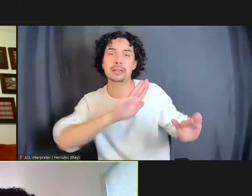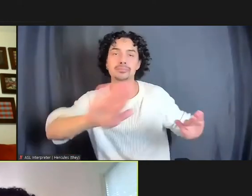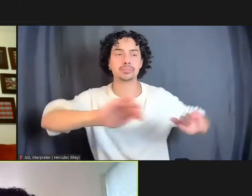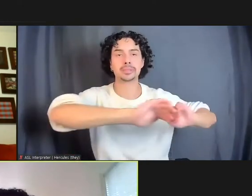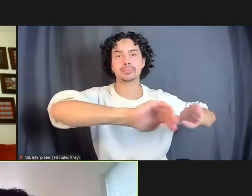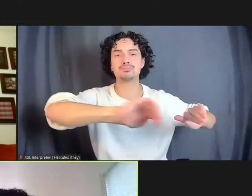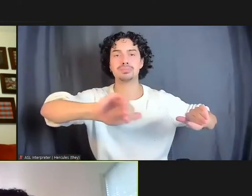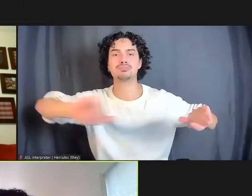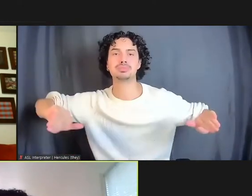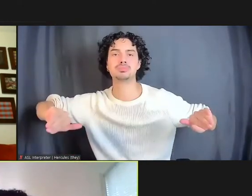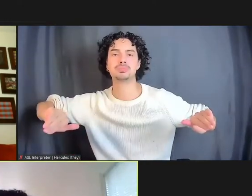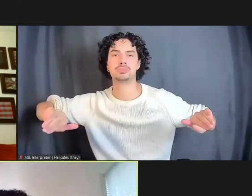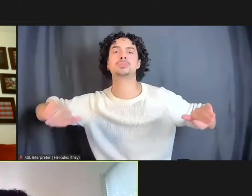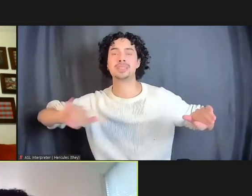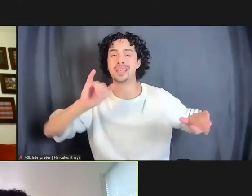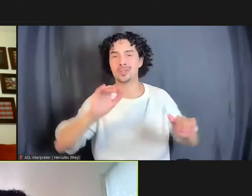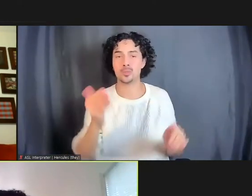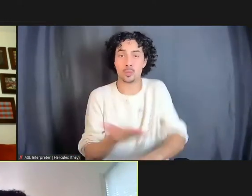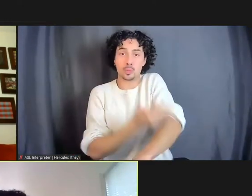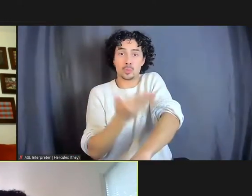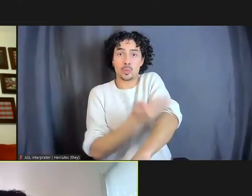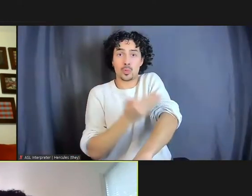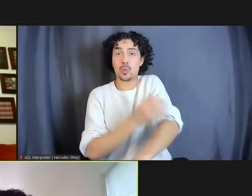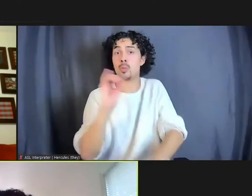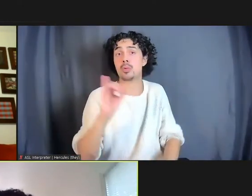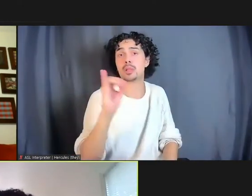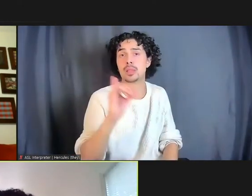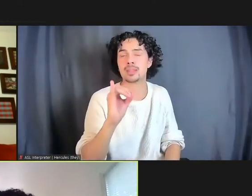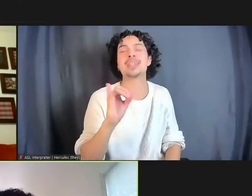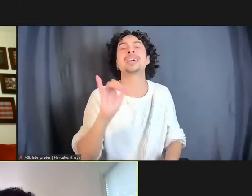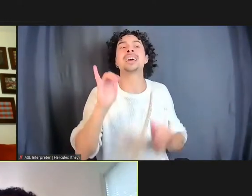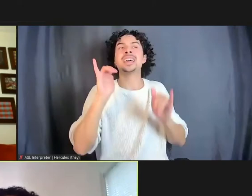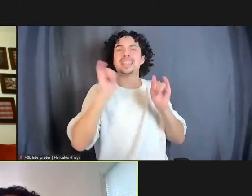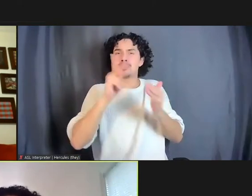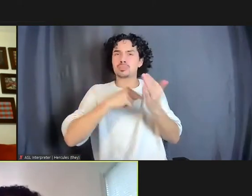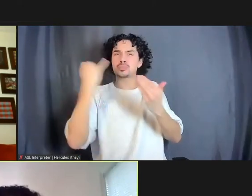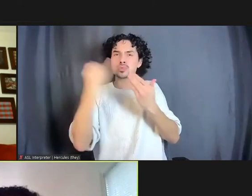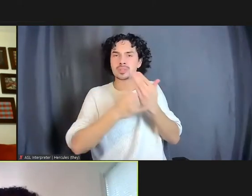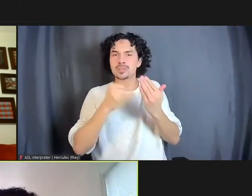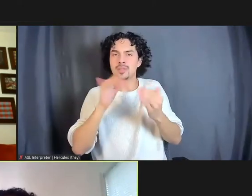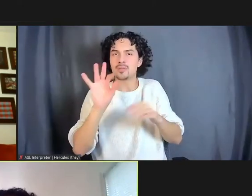And so Restore Oakland really in a way functions in a biophilic way, the way